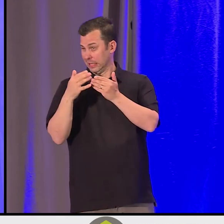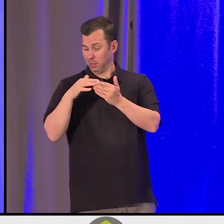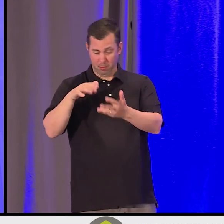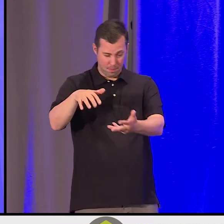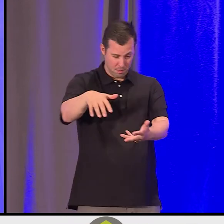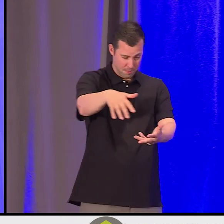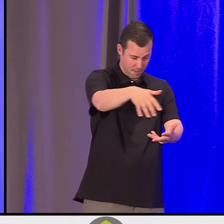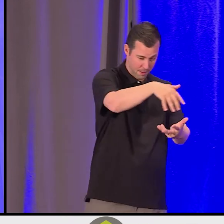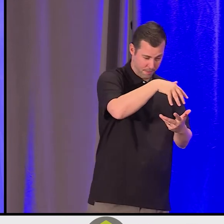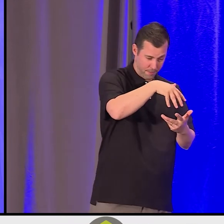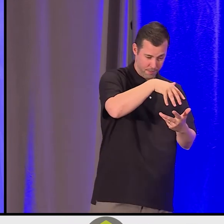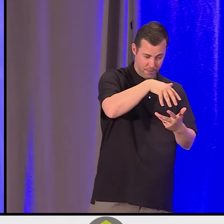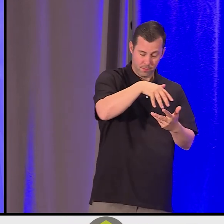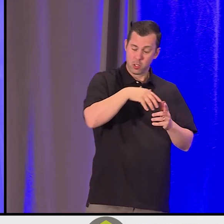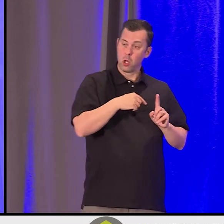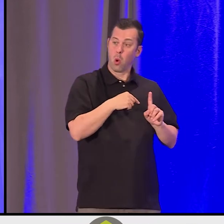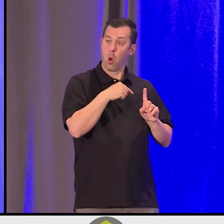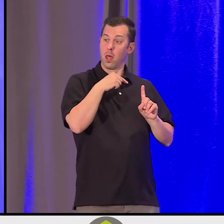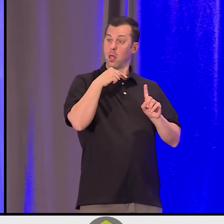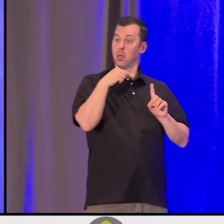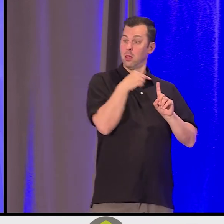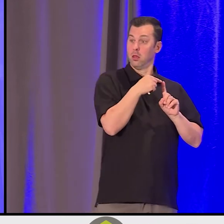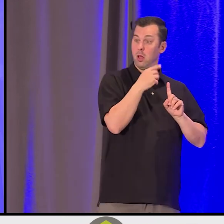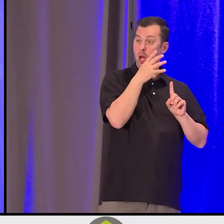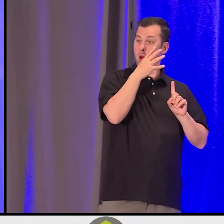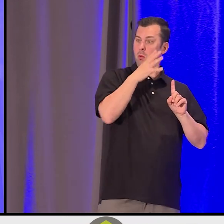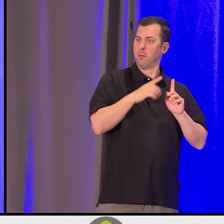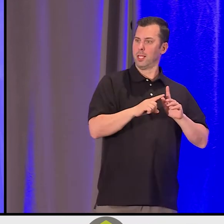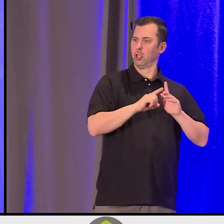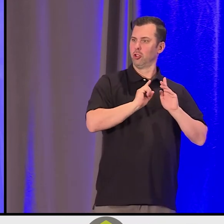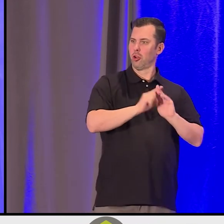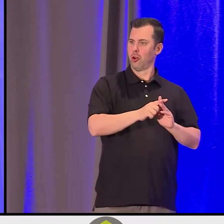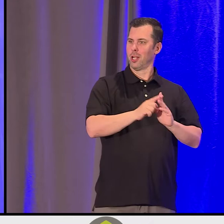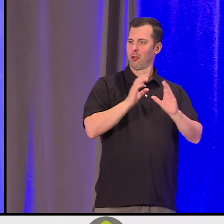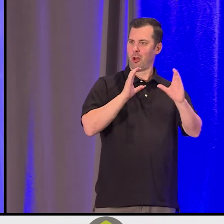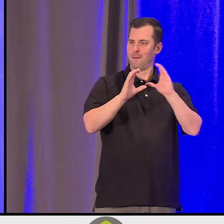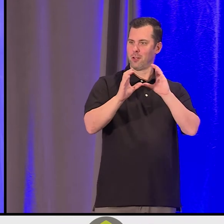started a conversation, which is what we still tell people to do today. You encounter Bear,